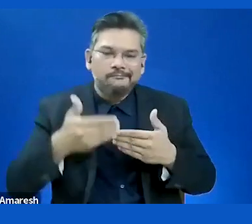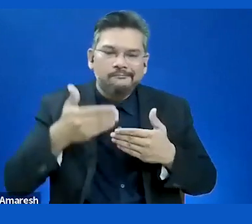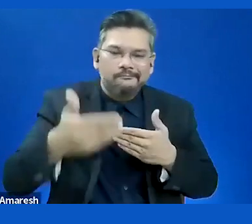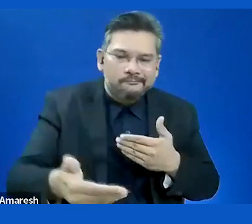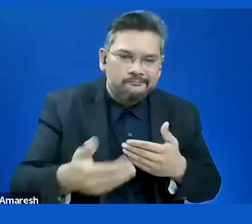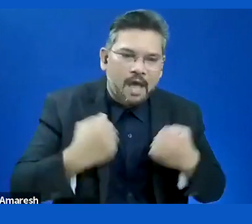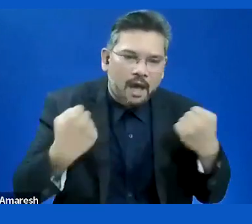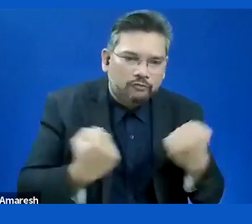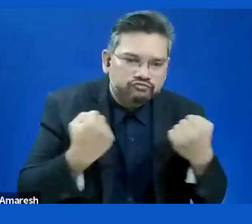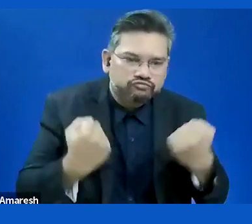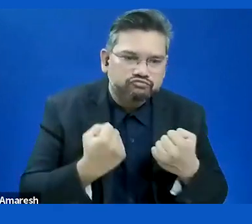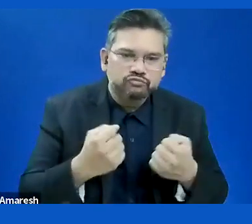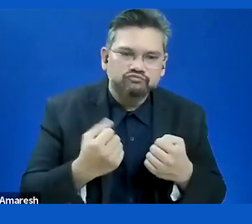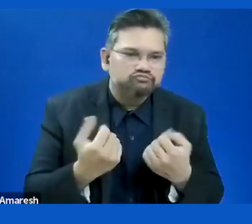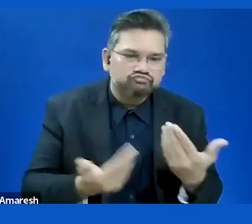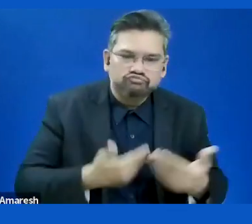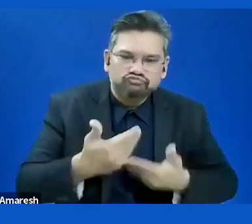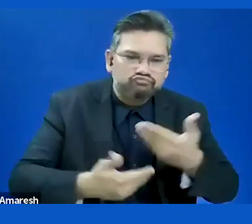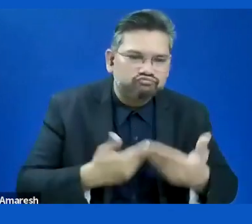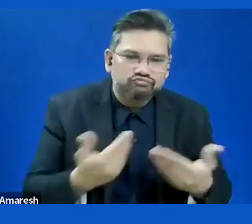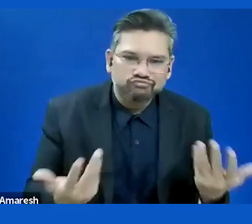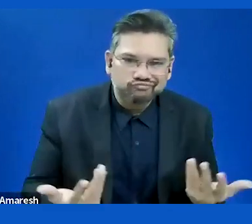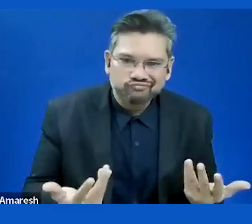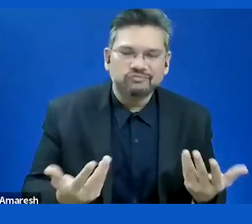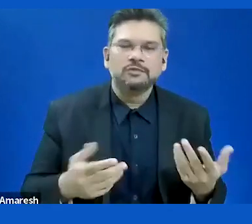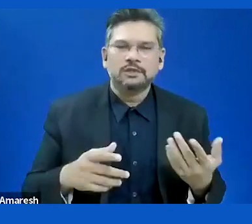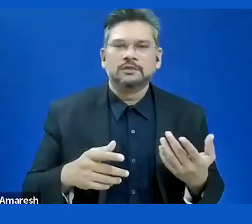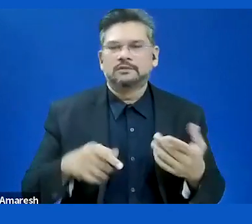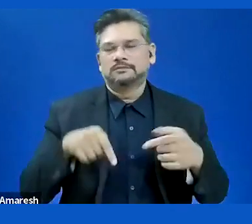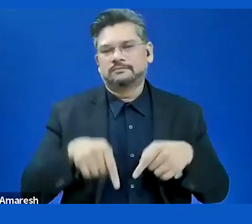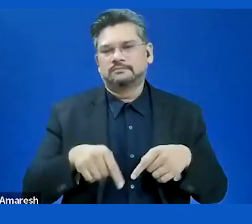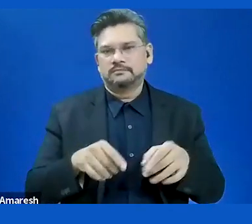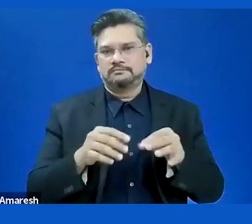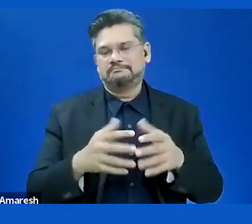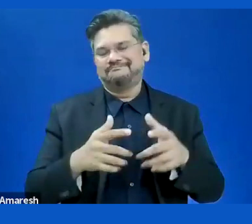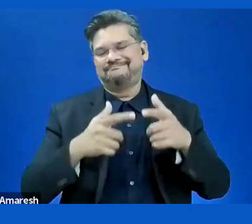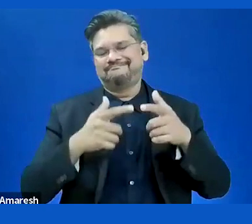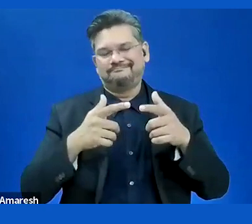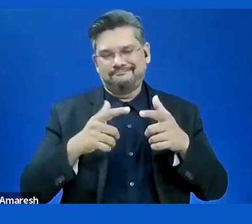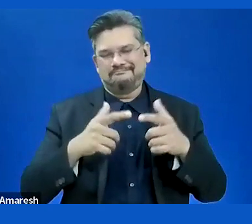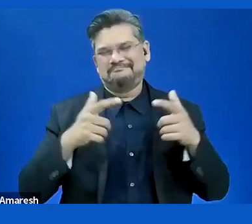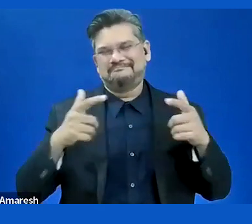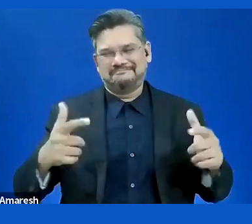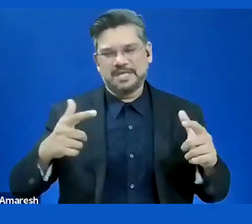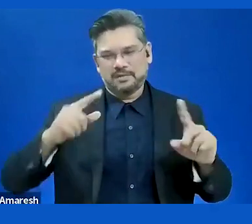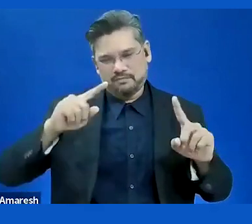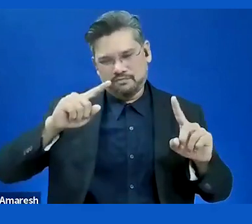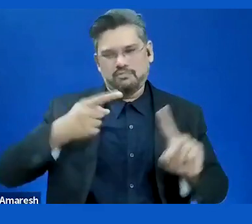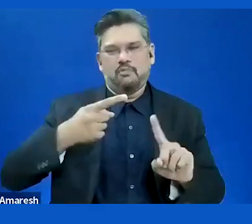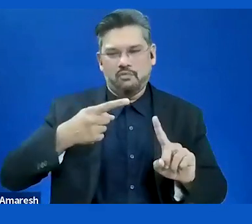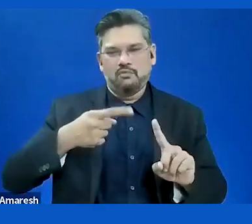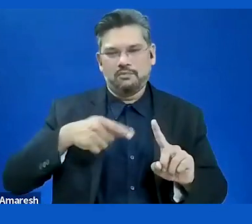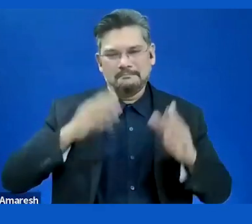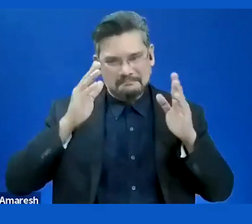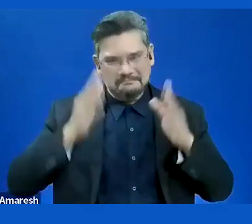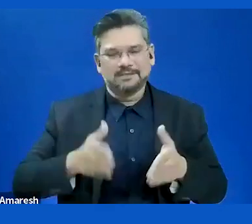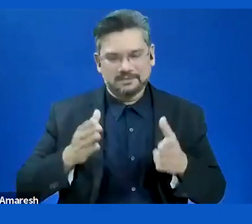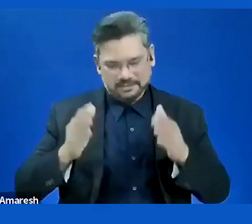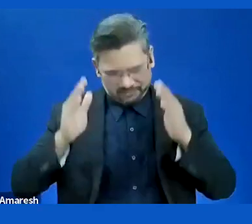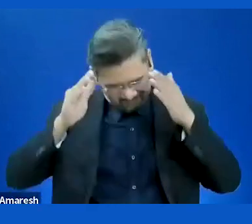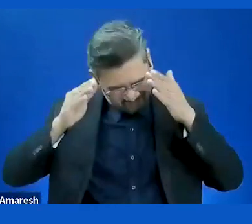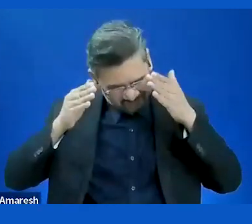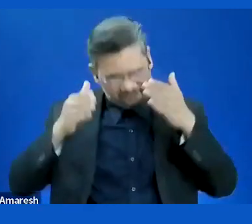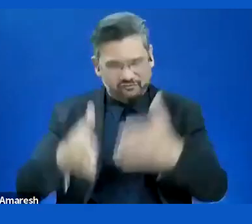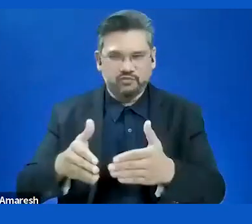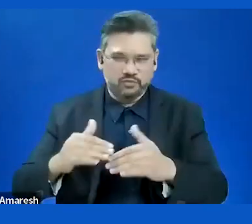I think, yes, it is a big point. We have a close look at this so we don't lose people